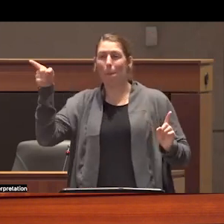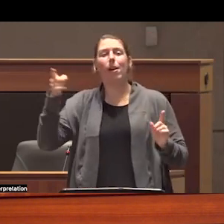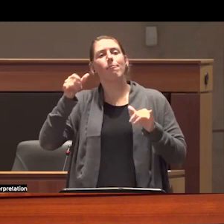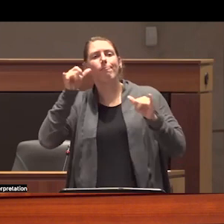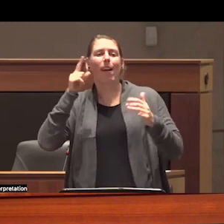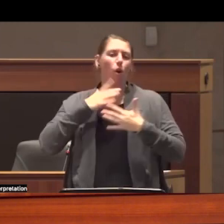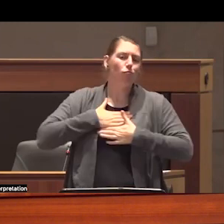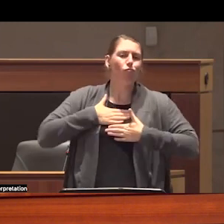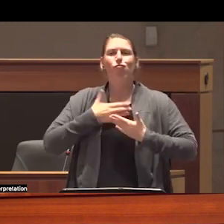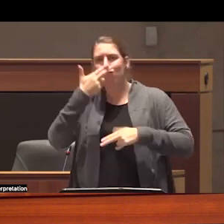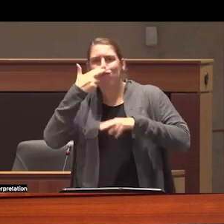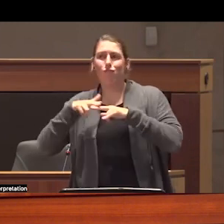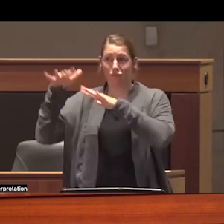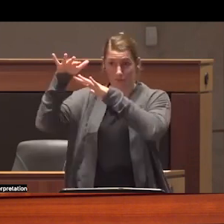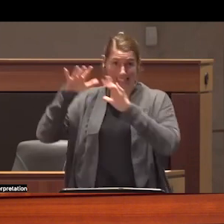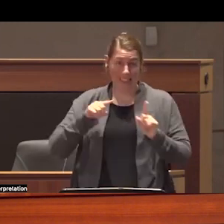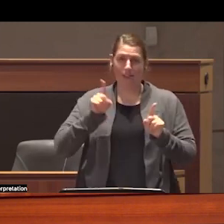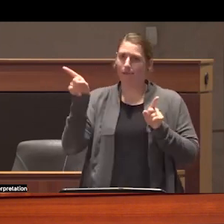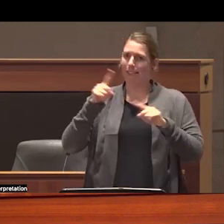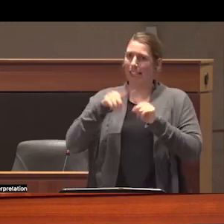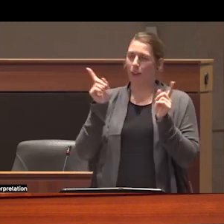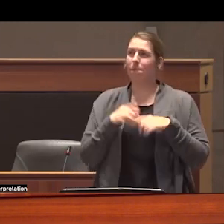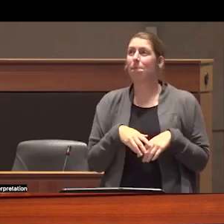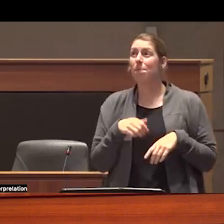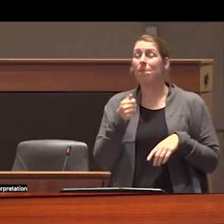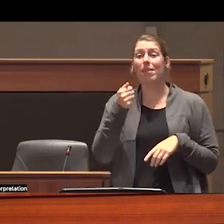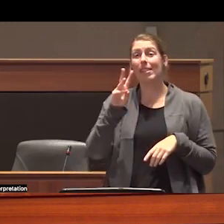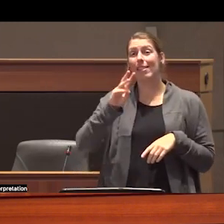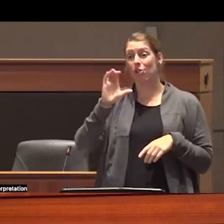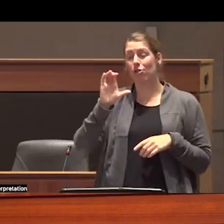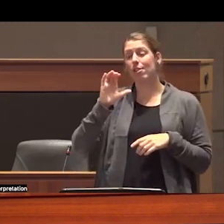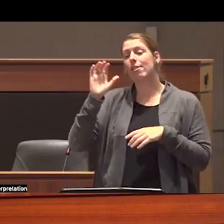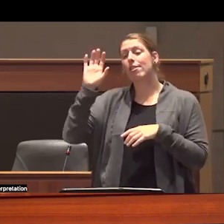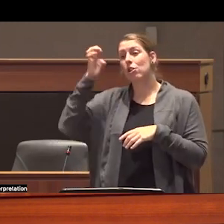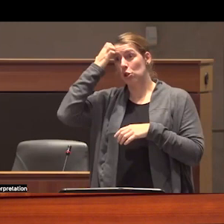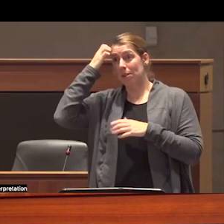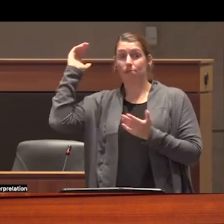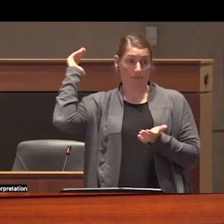and Recreation beginning in the 16th century European Traders arriving in what would become